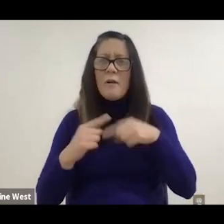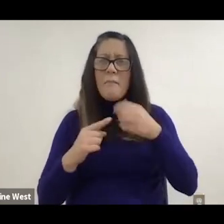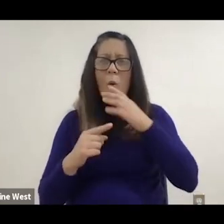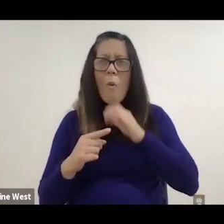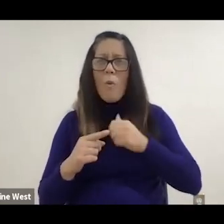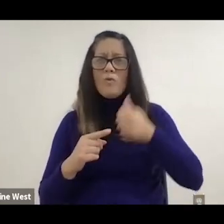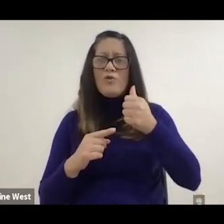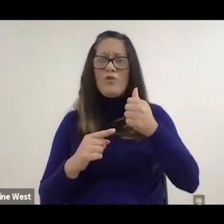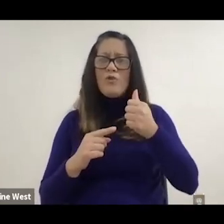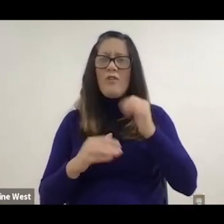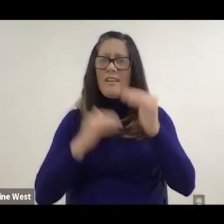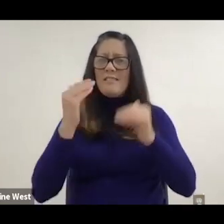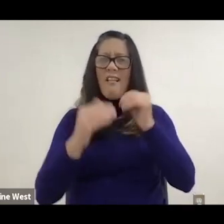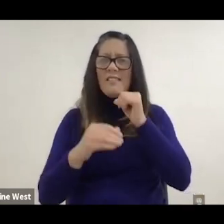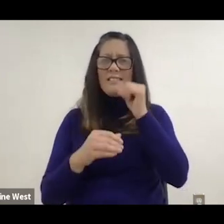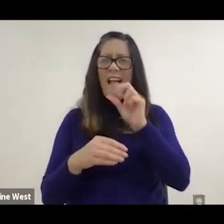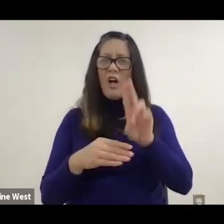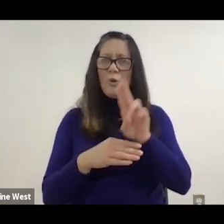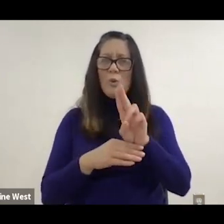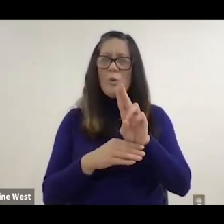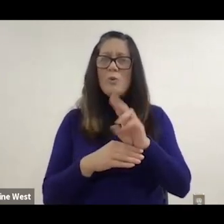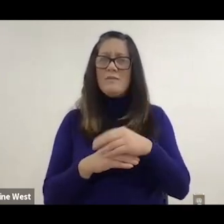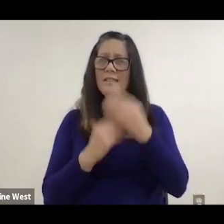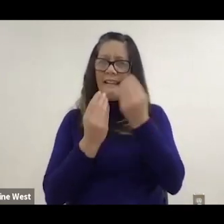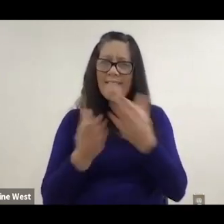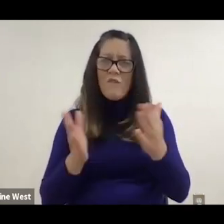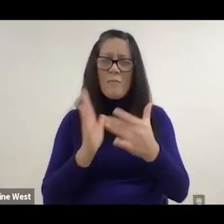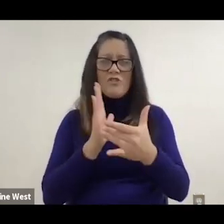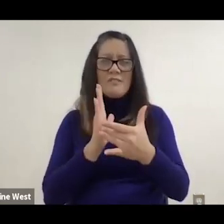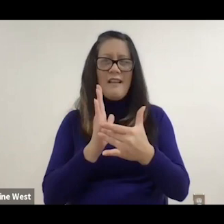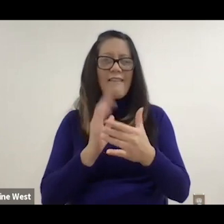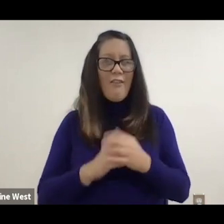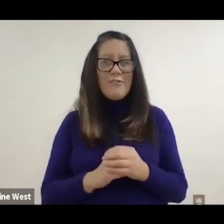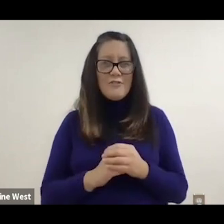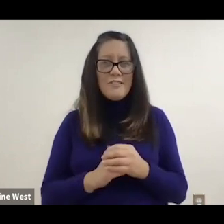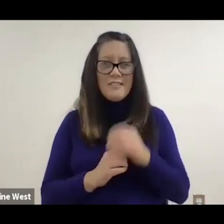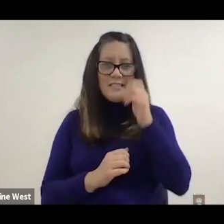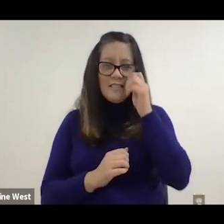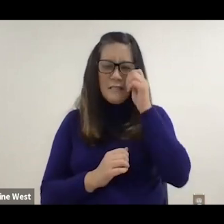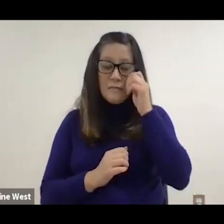all older adults not being so engaged in information technology or technology.